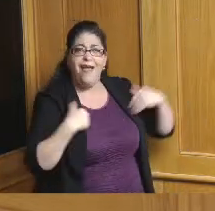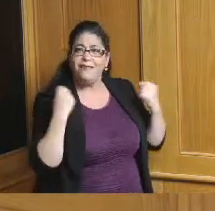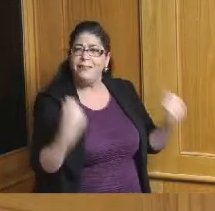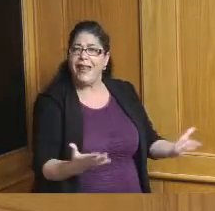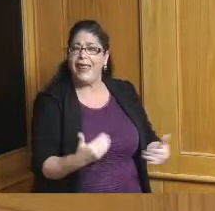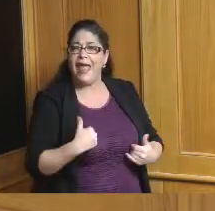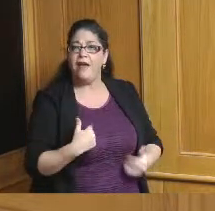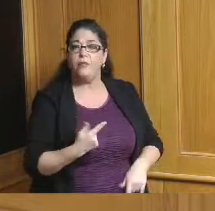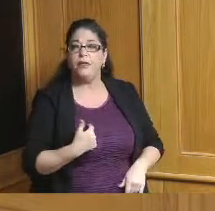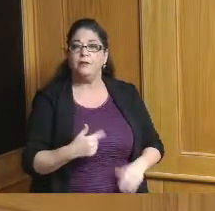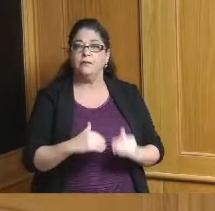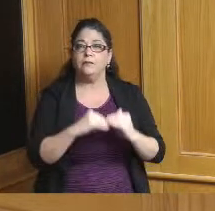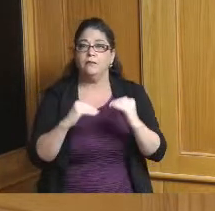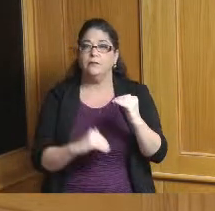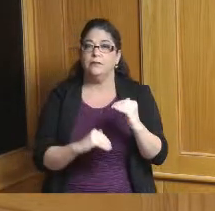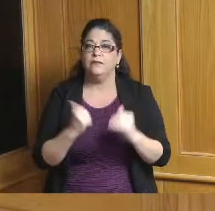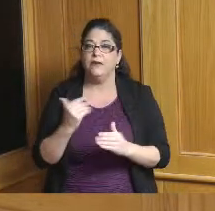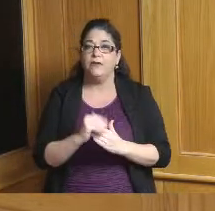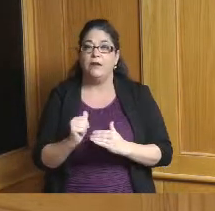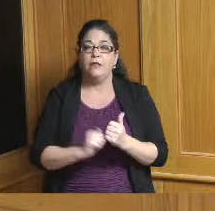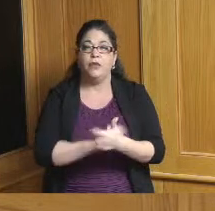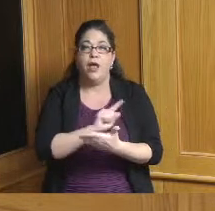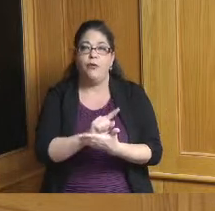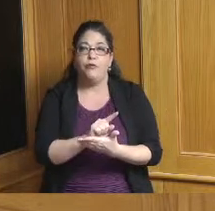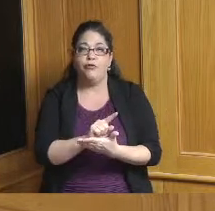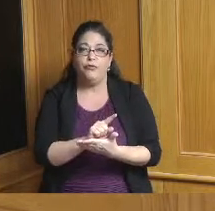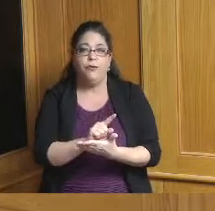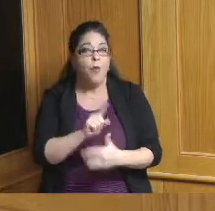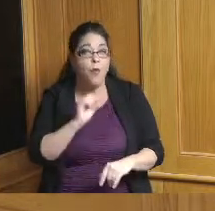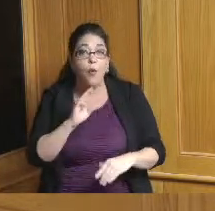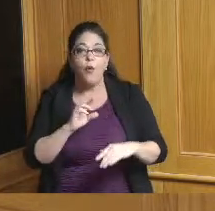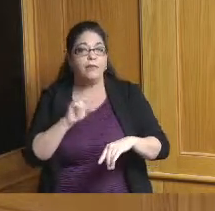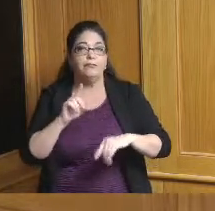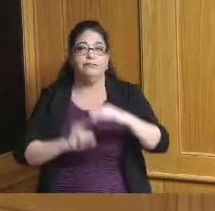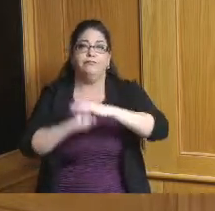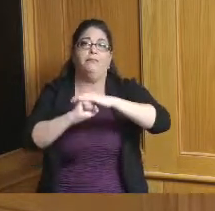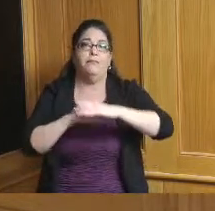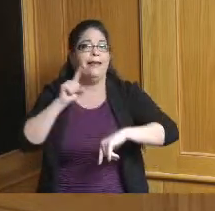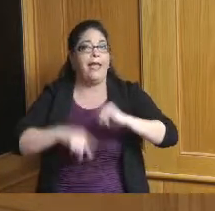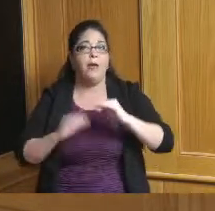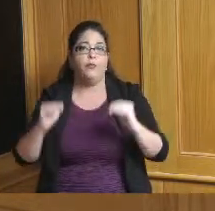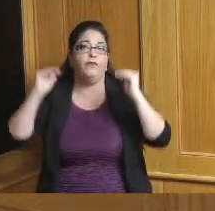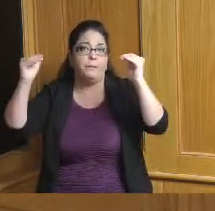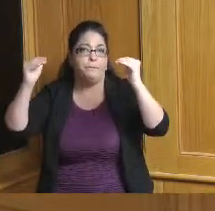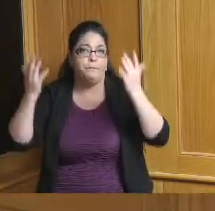even less than 15 or can't move up so I'm glad you put that in here the talent piece and I'd love